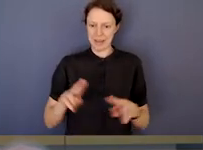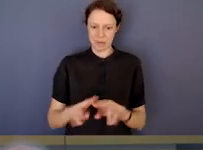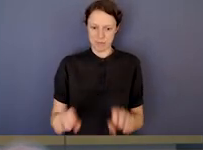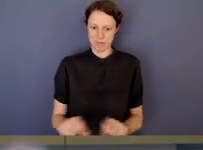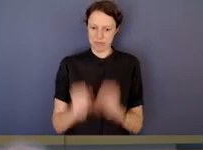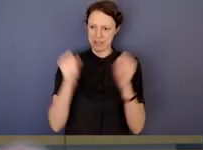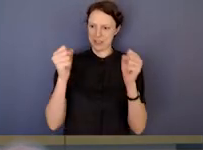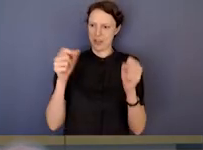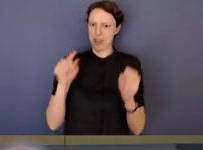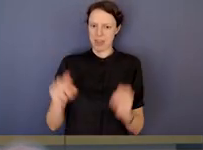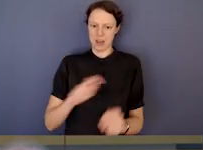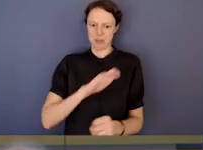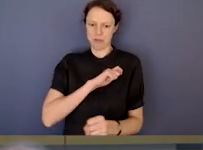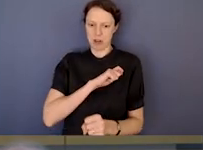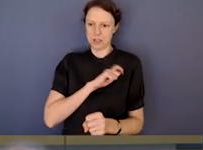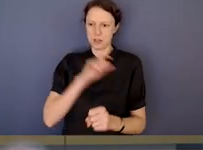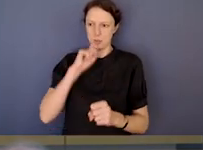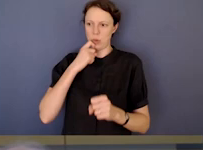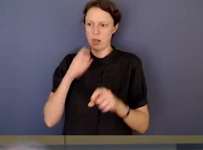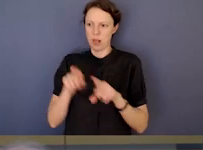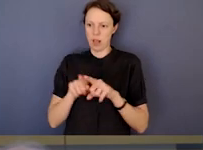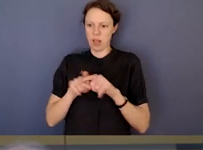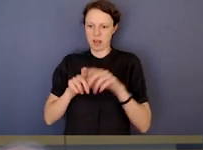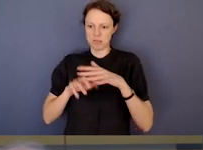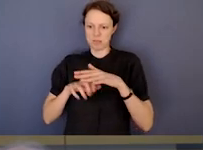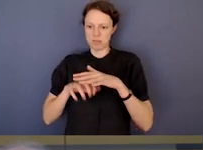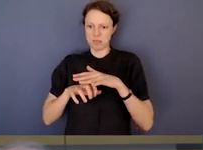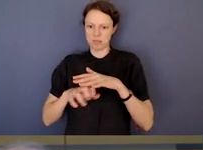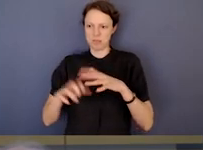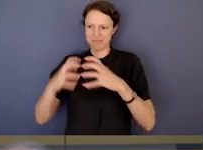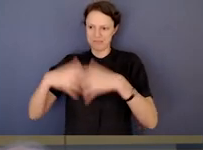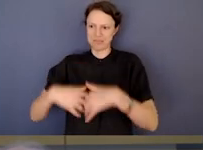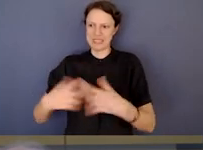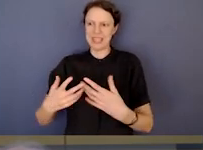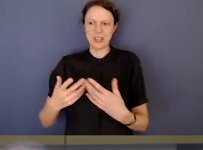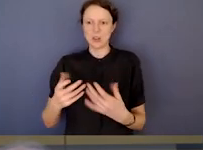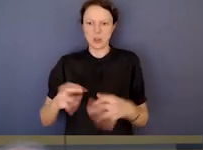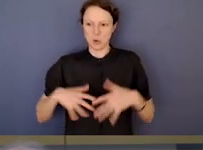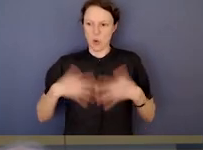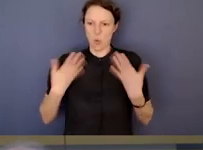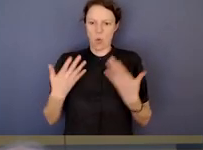but breaching public trust is very corrosive of